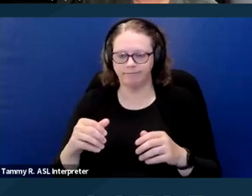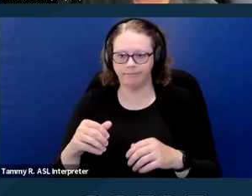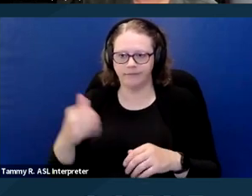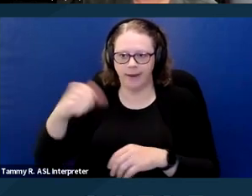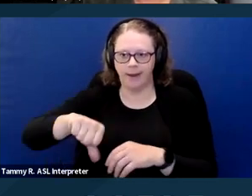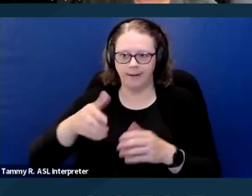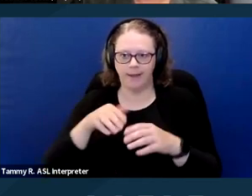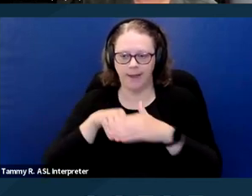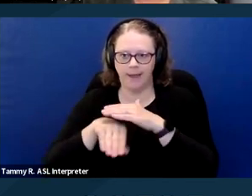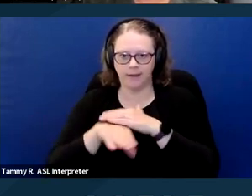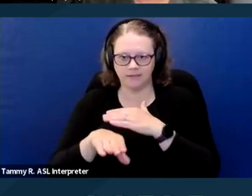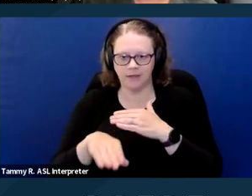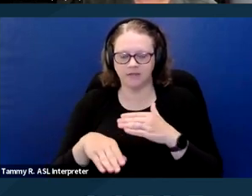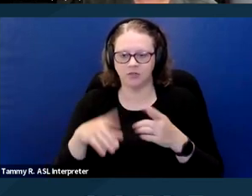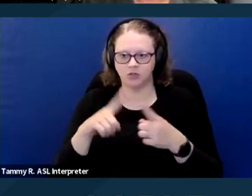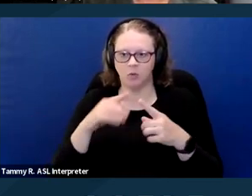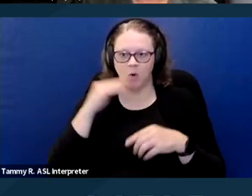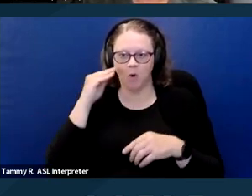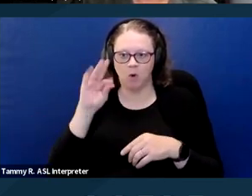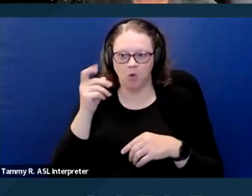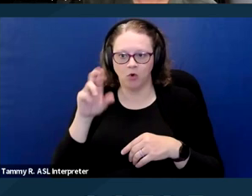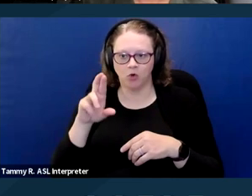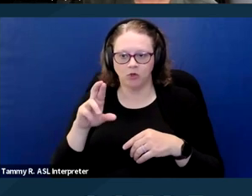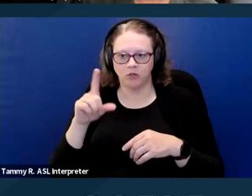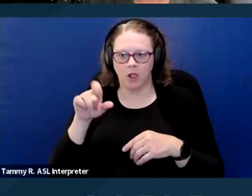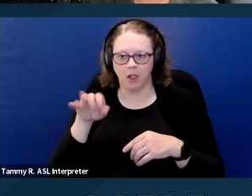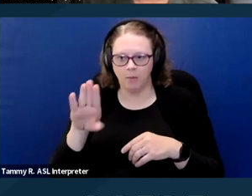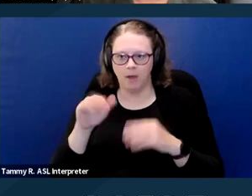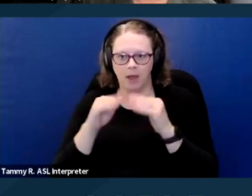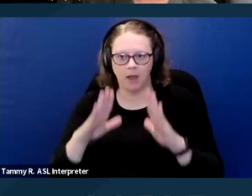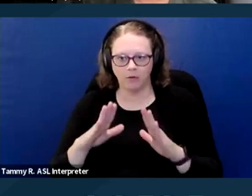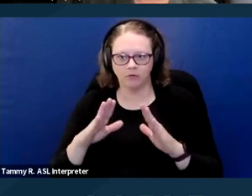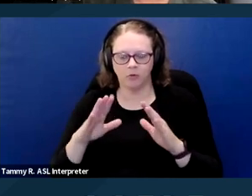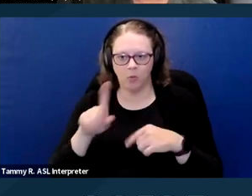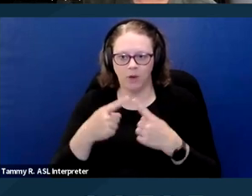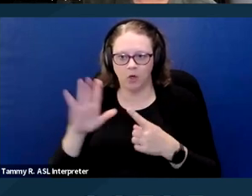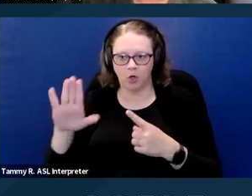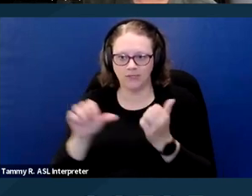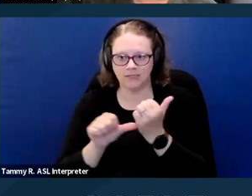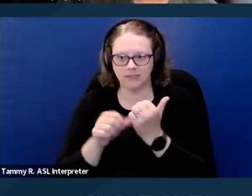while accompanied by her service dog. And in that case, the court found